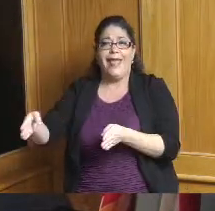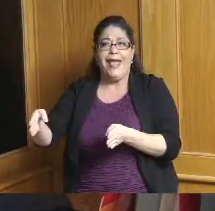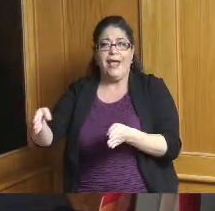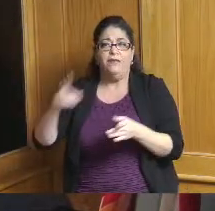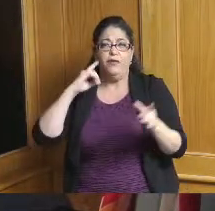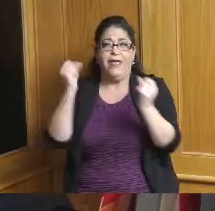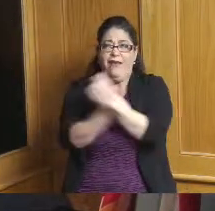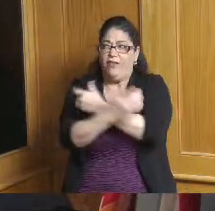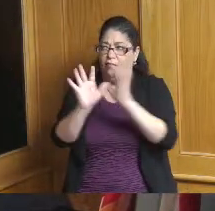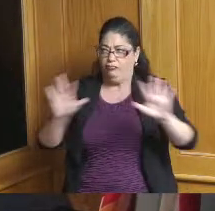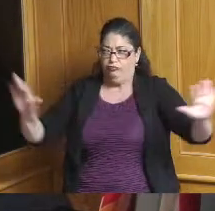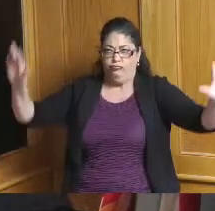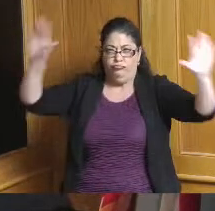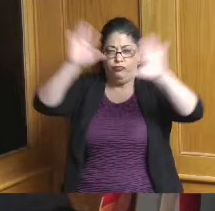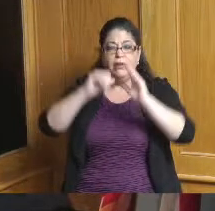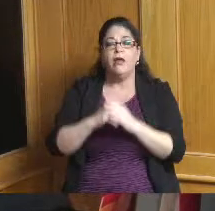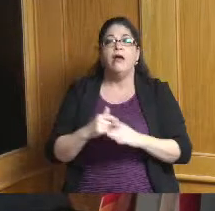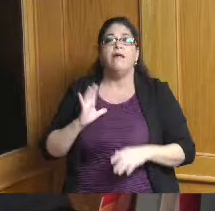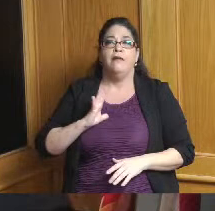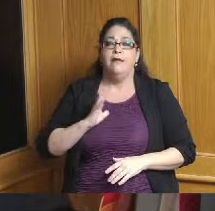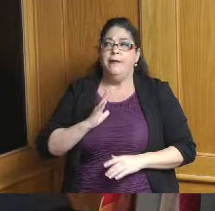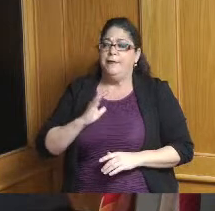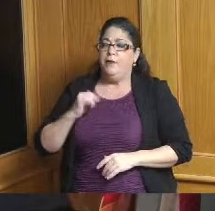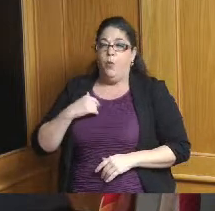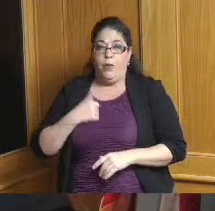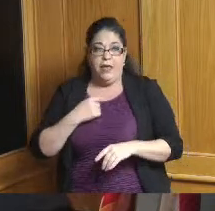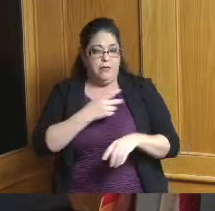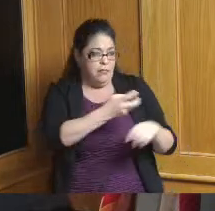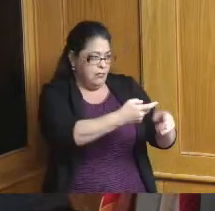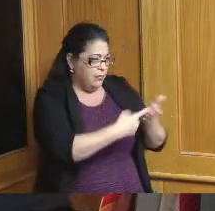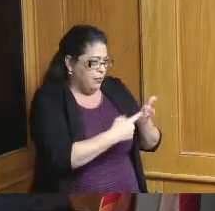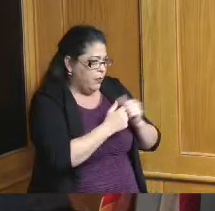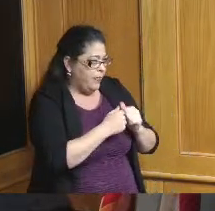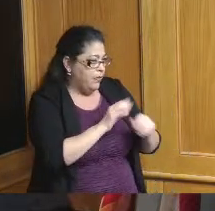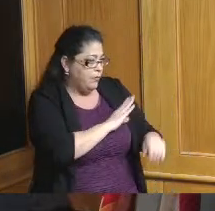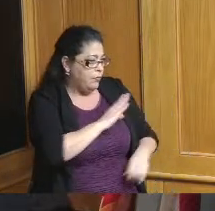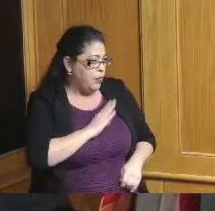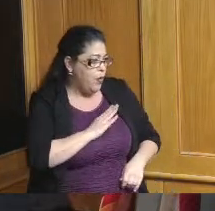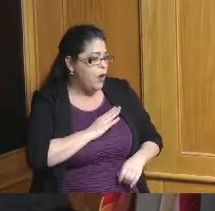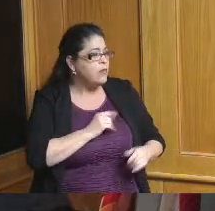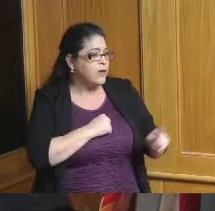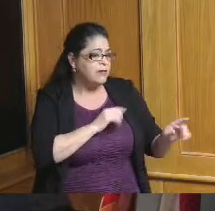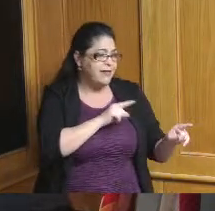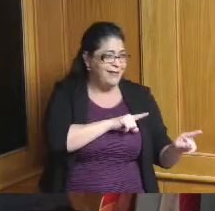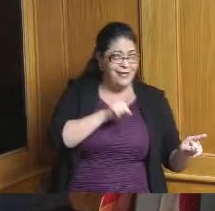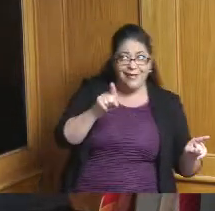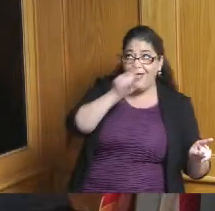with the Board is make sure that we're pulling out of the CEDS the things that the Board would